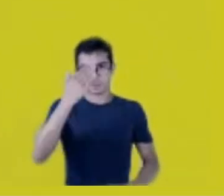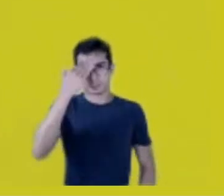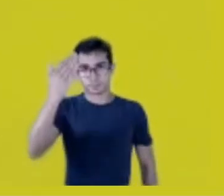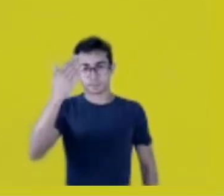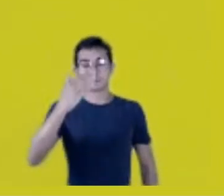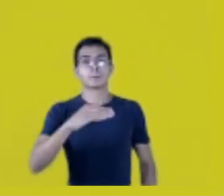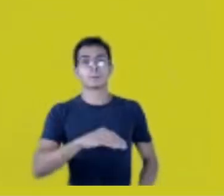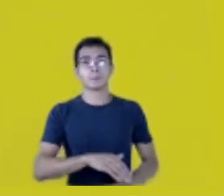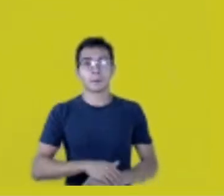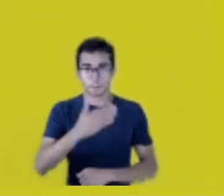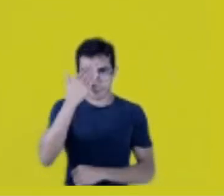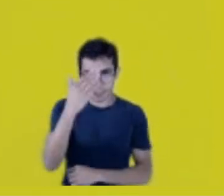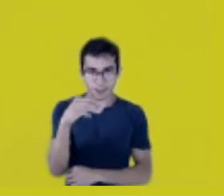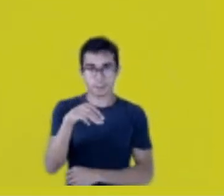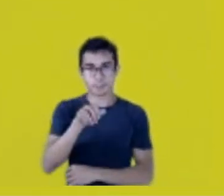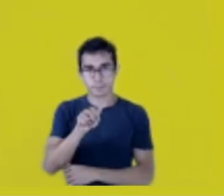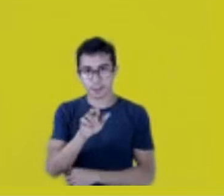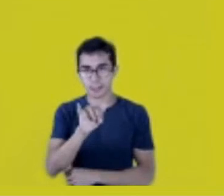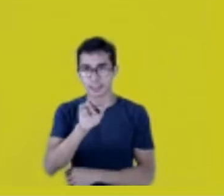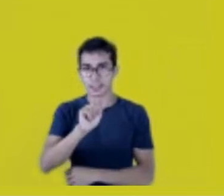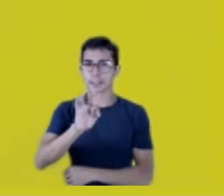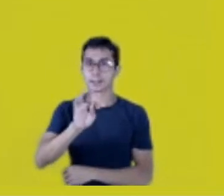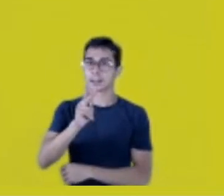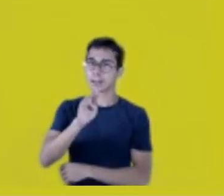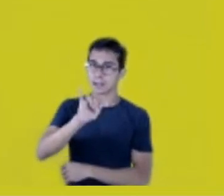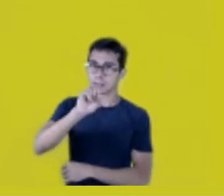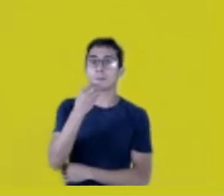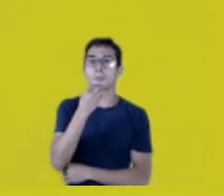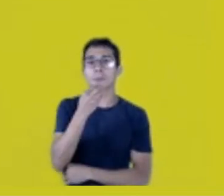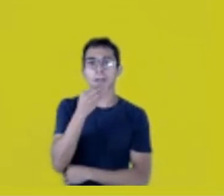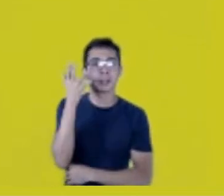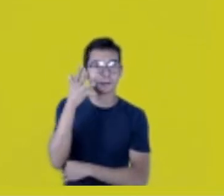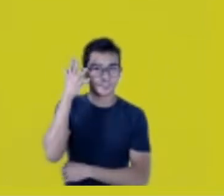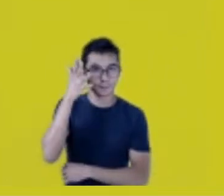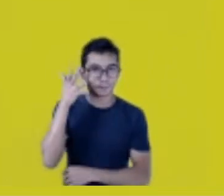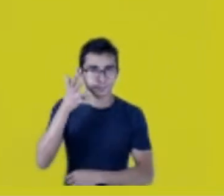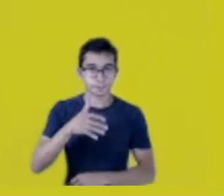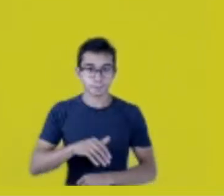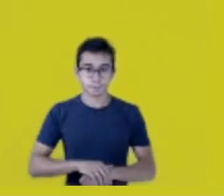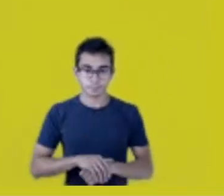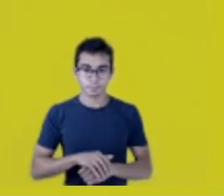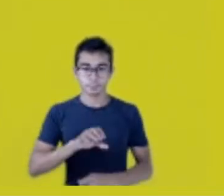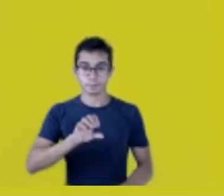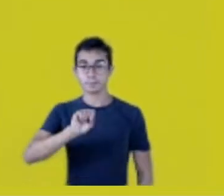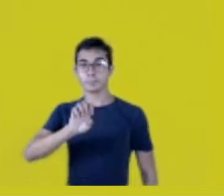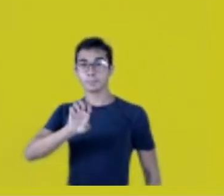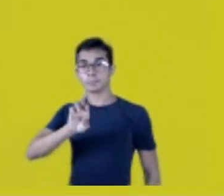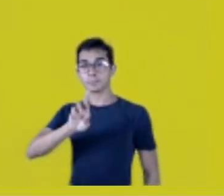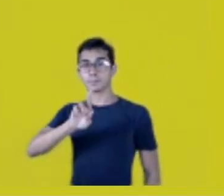Maria Thaís. Sérgio? -Hi, Maria Thaís.